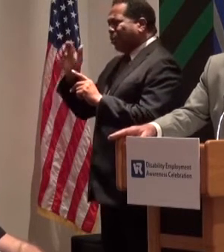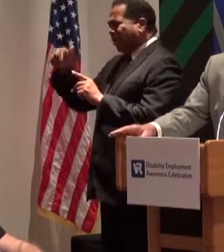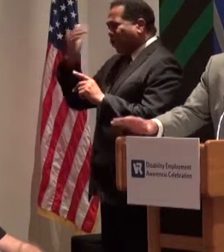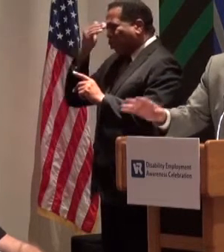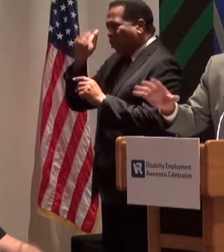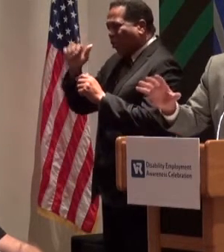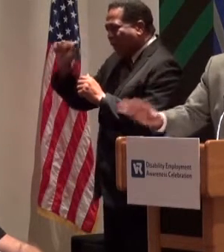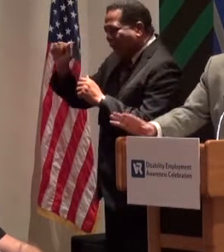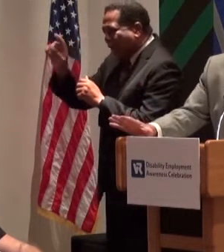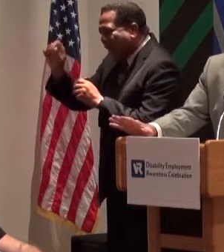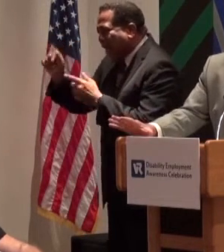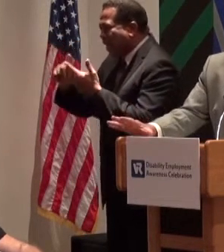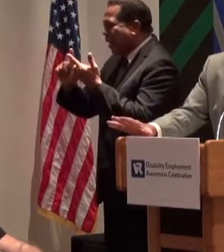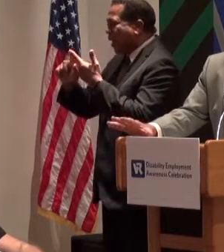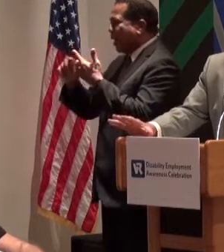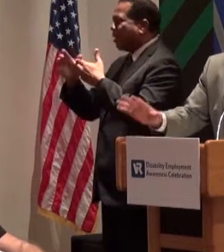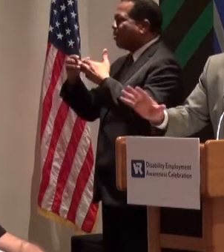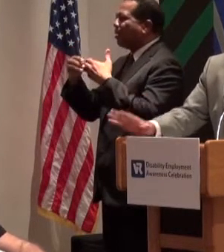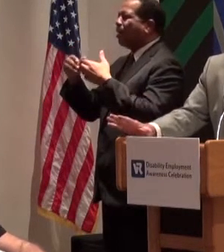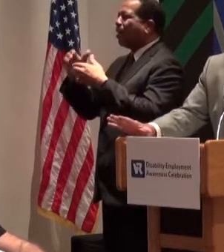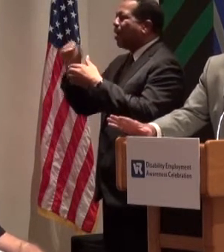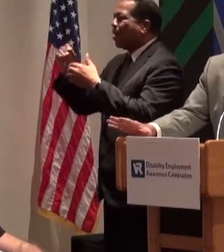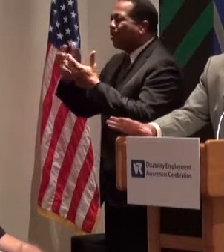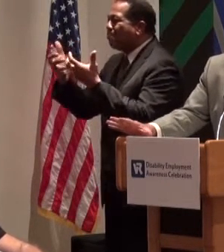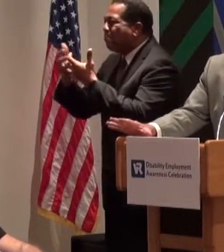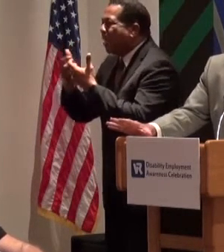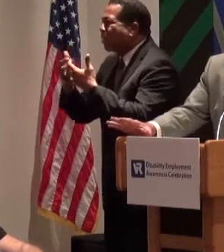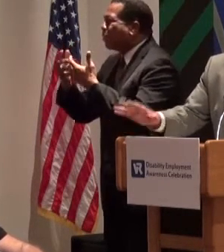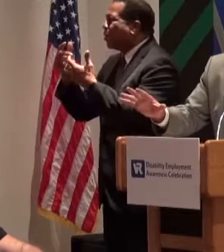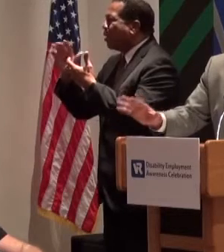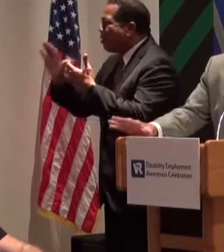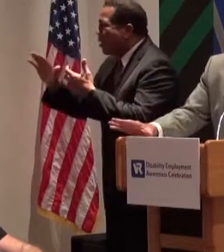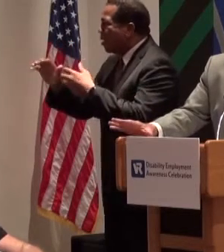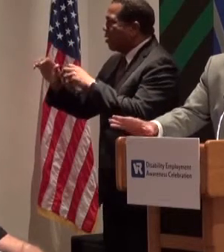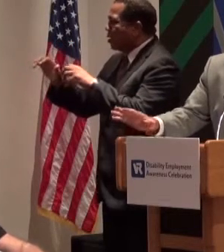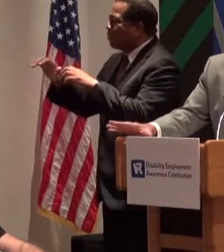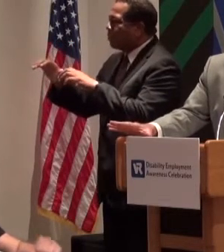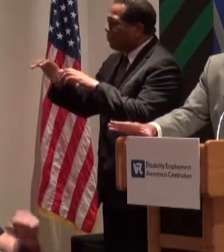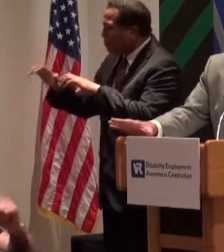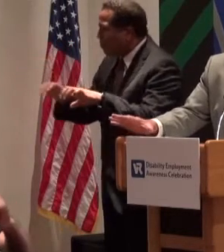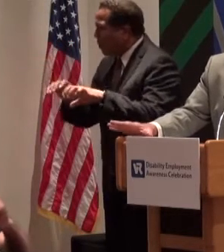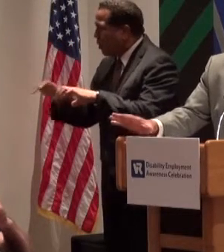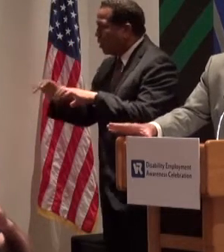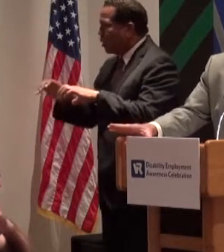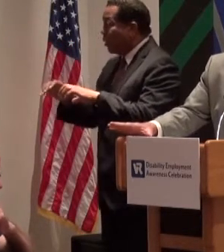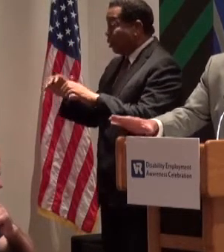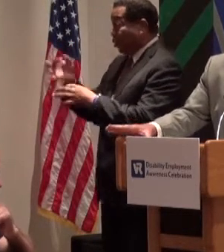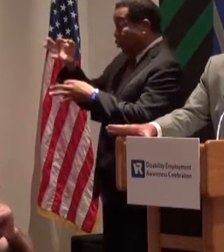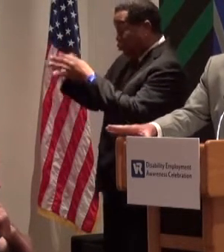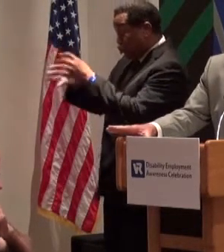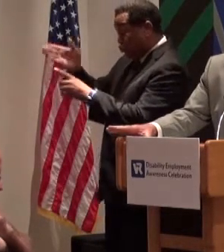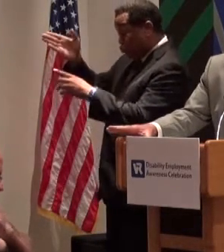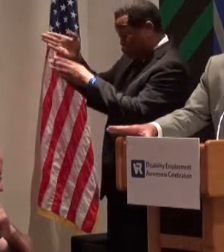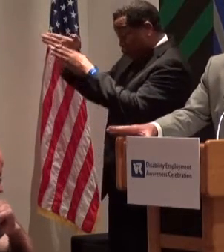and that the job description is the only thing that can be used to judge whether a person is hired or not.